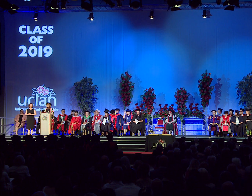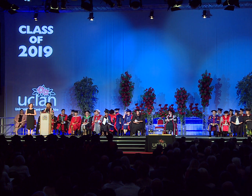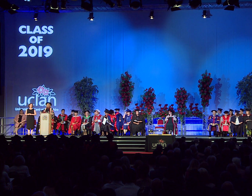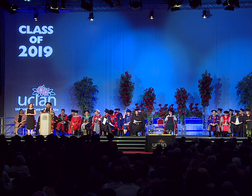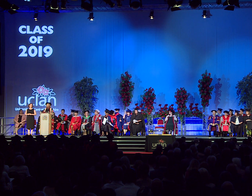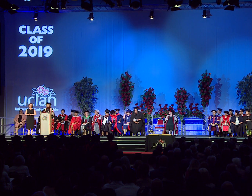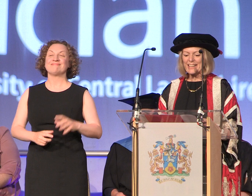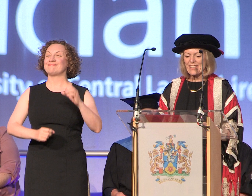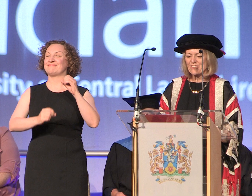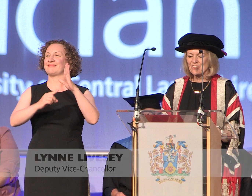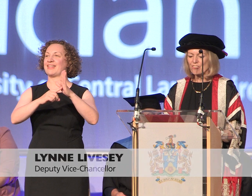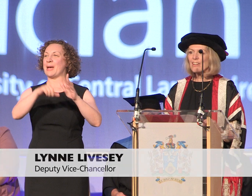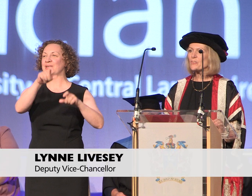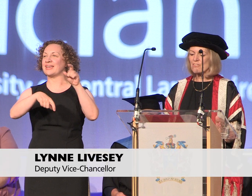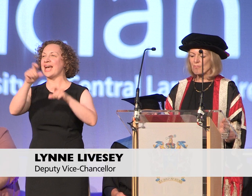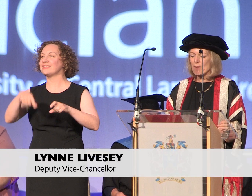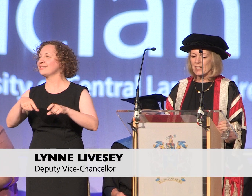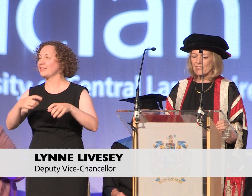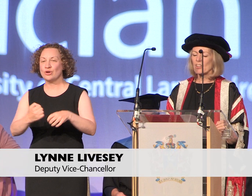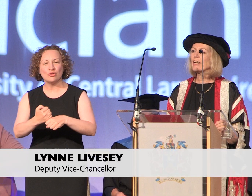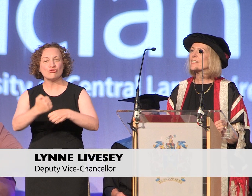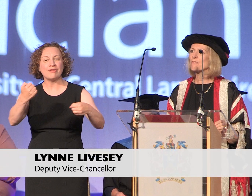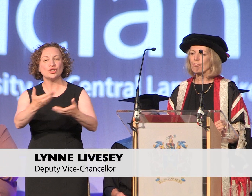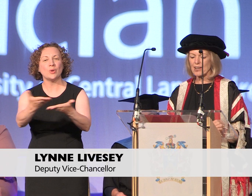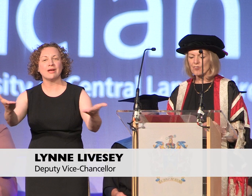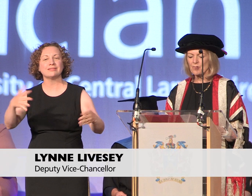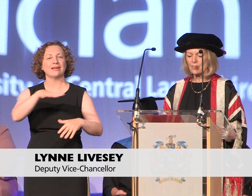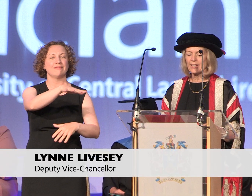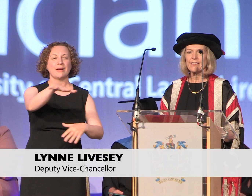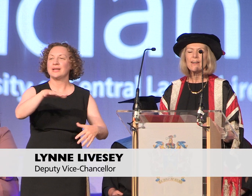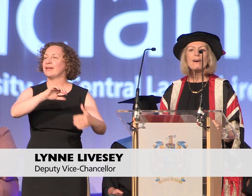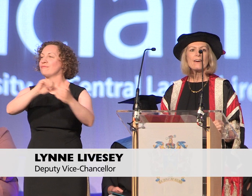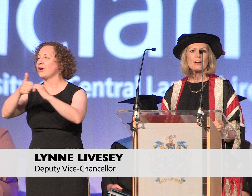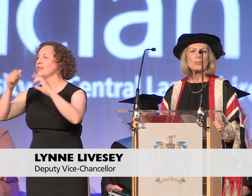Eminent guests graduates families colleagues and Friends of UCLan good